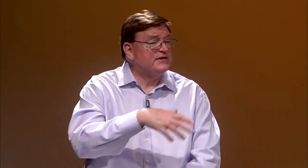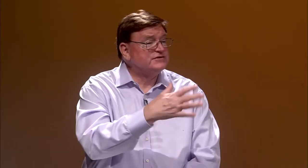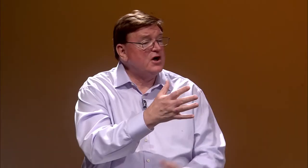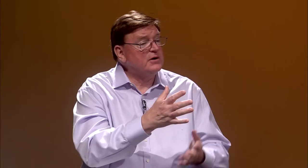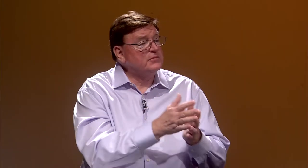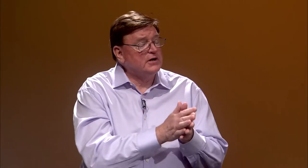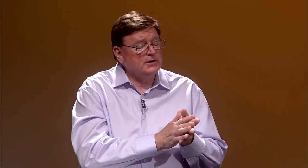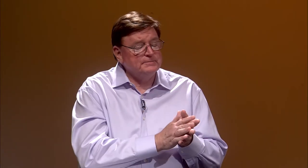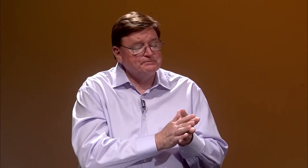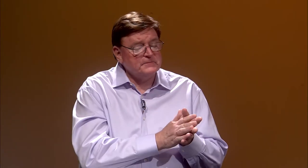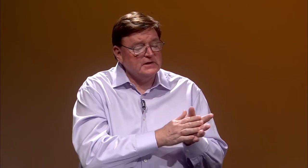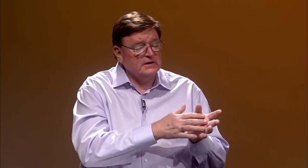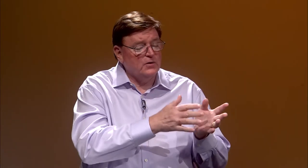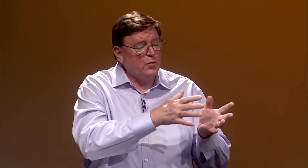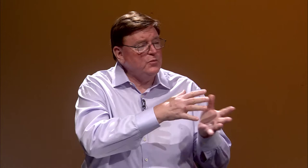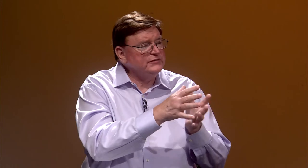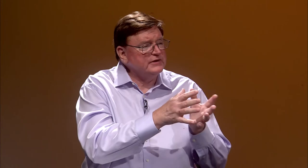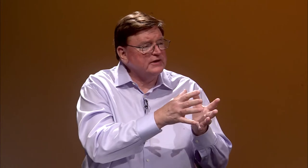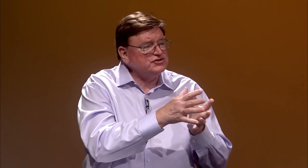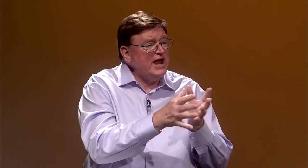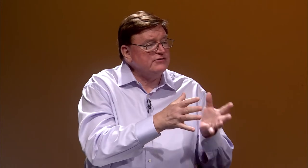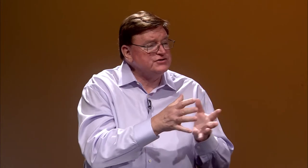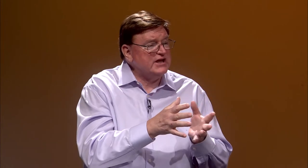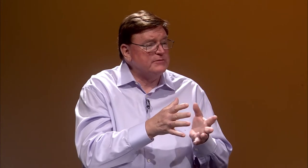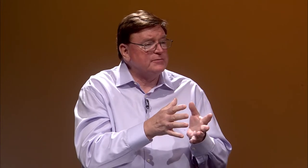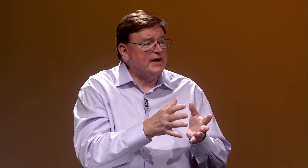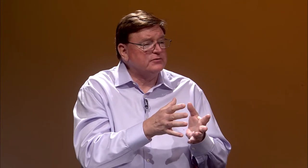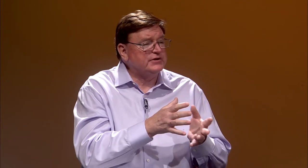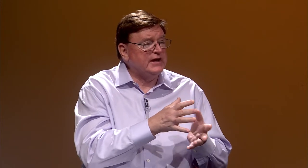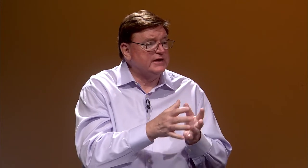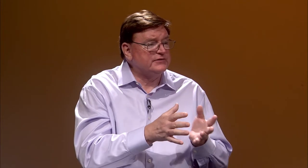And then Tom, a challenge came about to ASL, right?